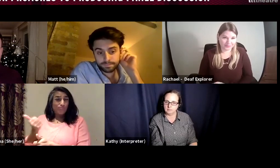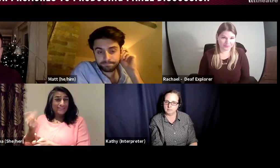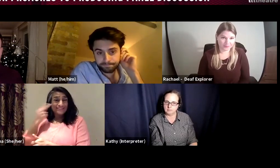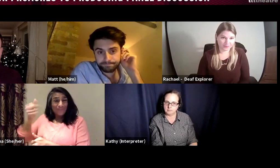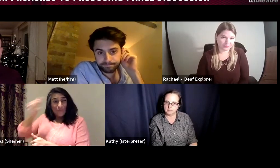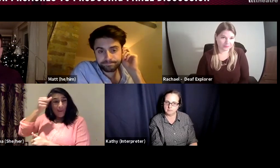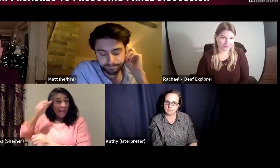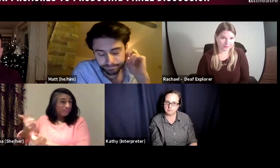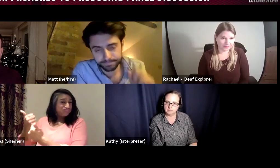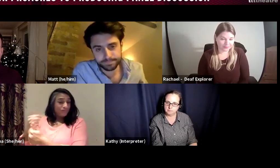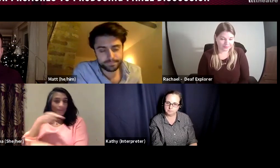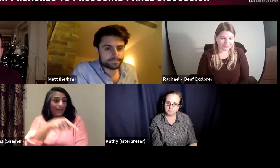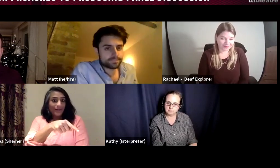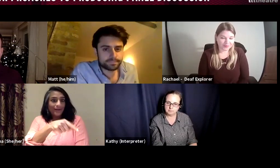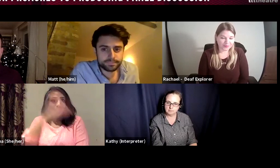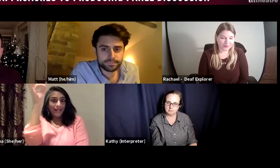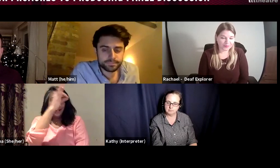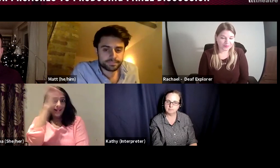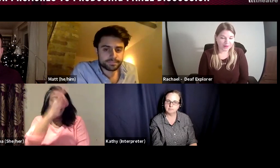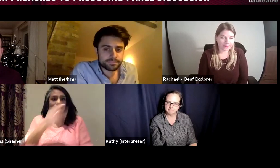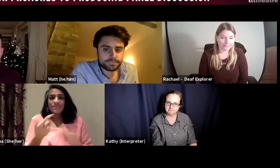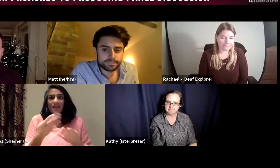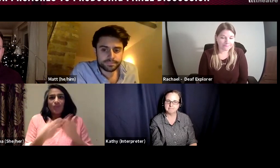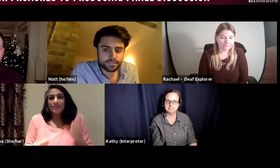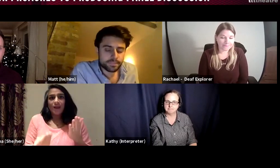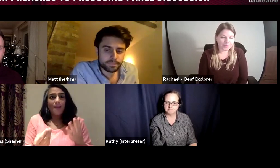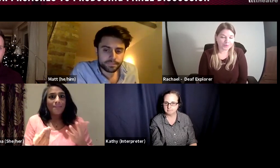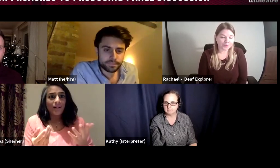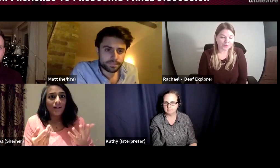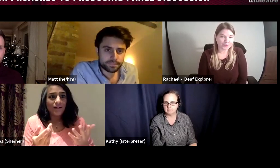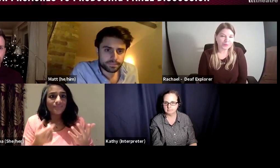and deaf productions. And it may be that the company itself is already very aware,